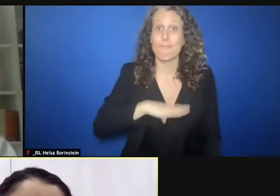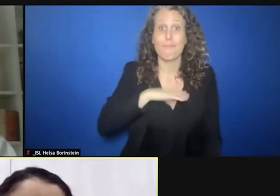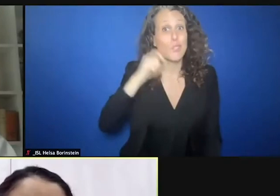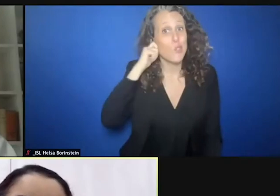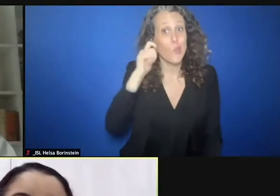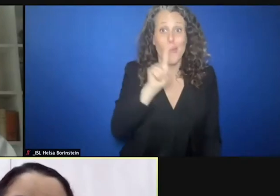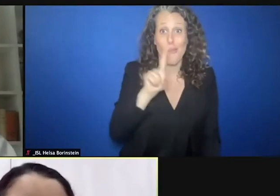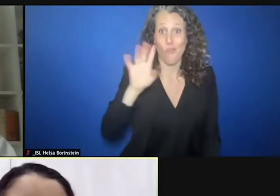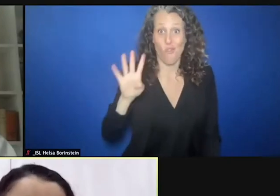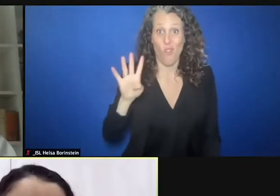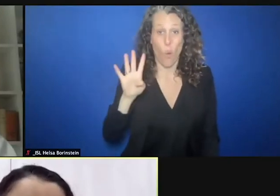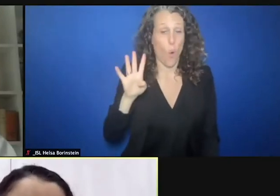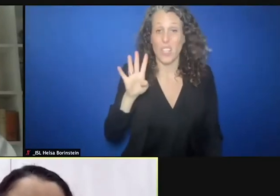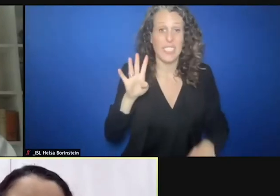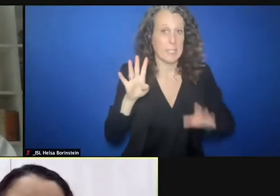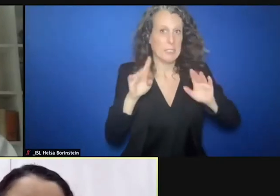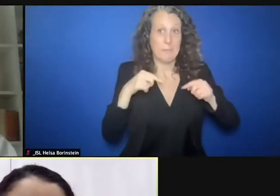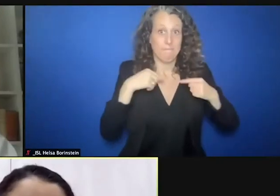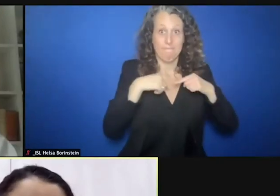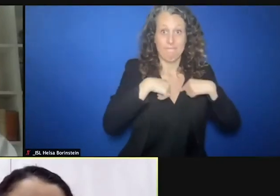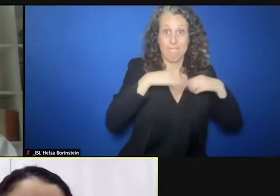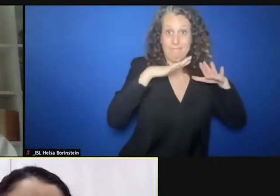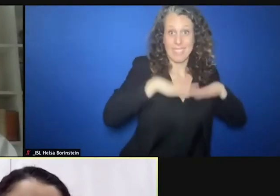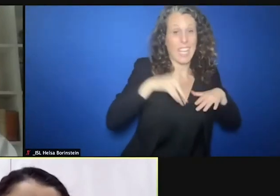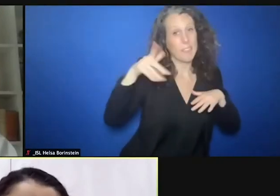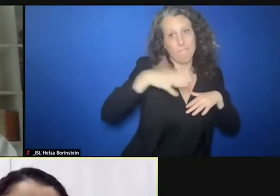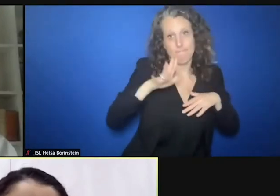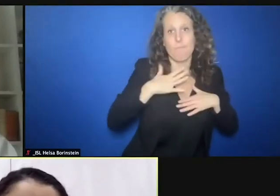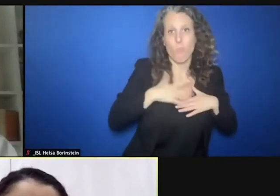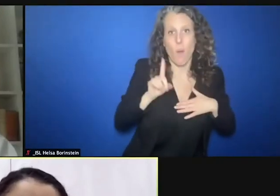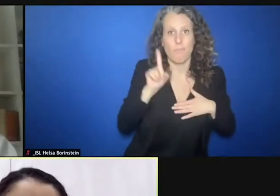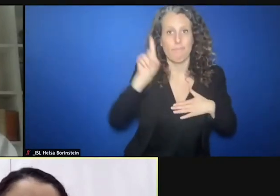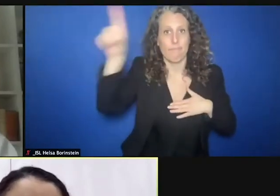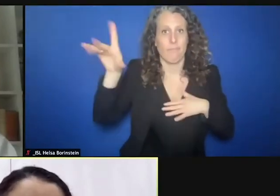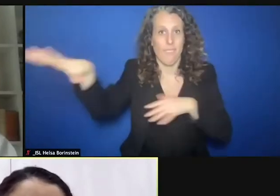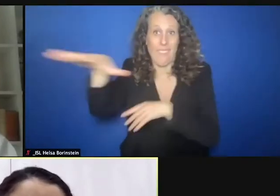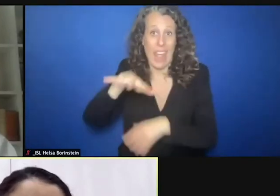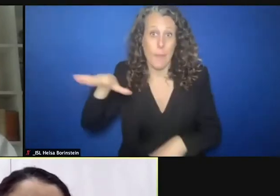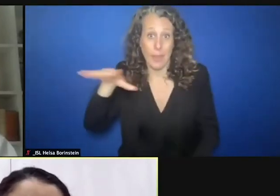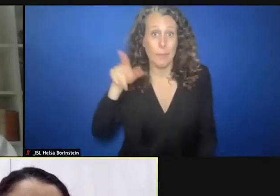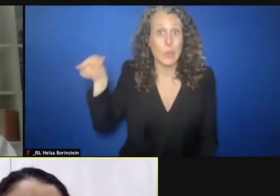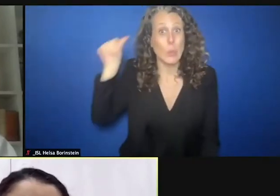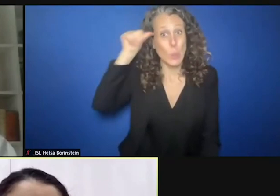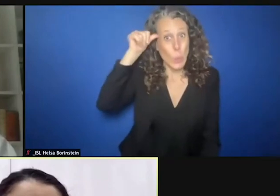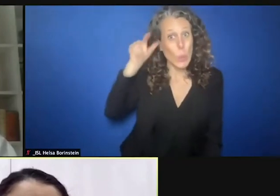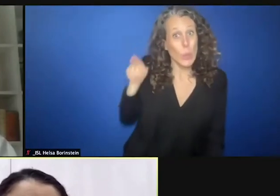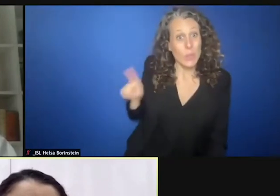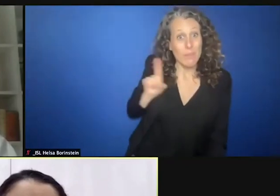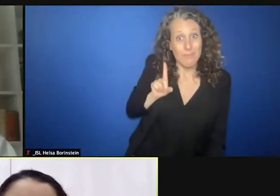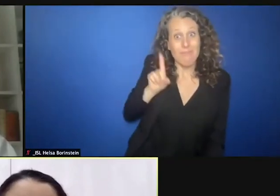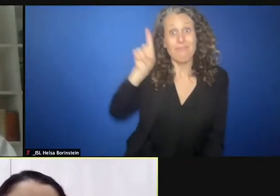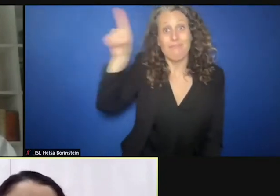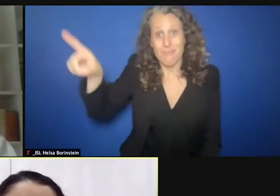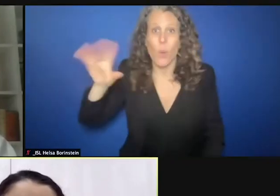lead this process to go and help her family even this means being subjected to sexual exploitation